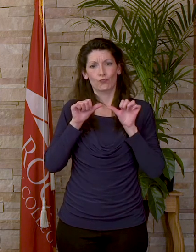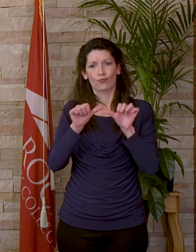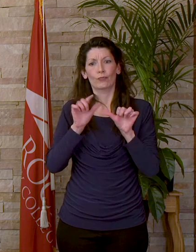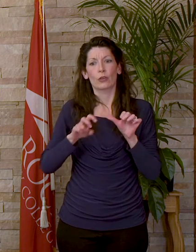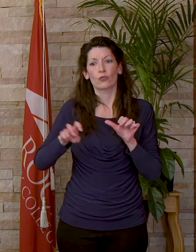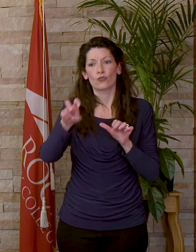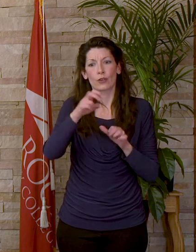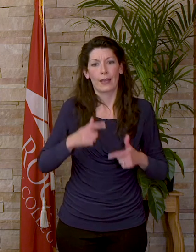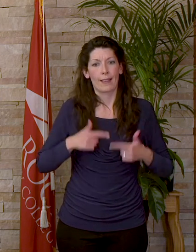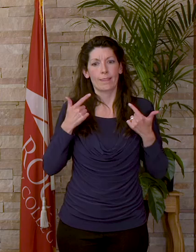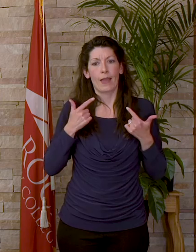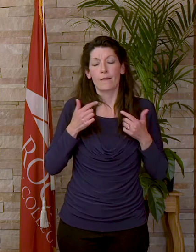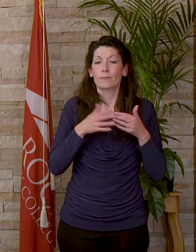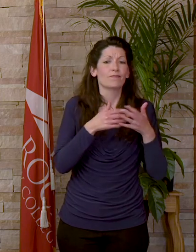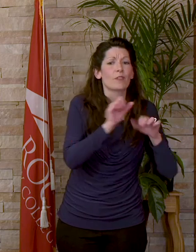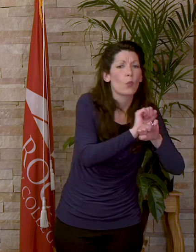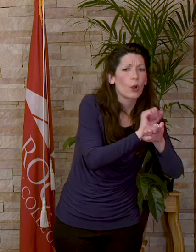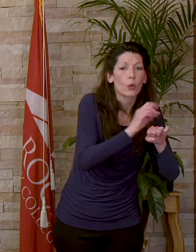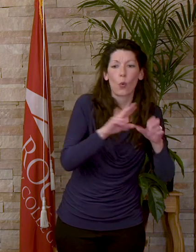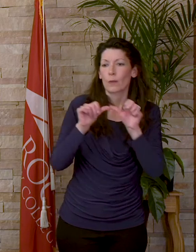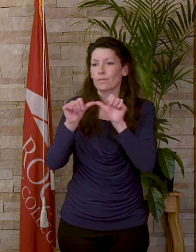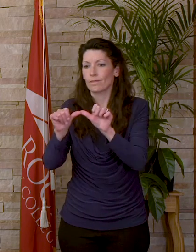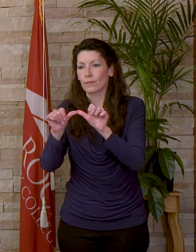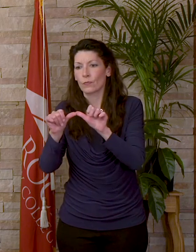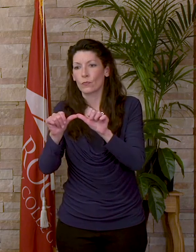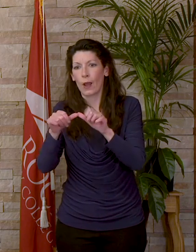be it work, or further education, I hope you realize just how much you've learned beyond